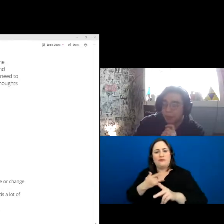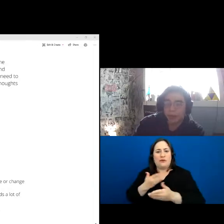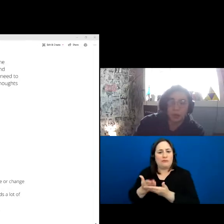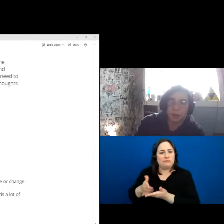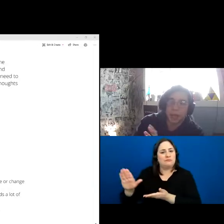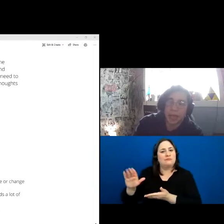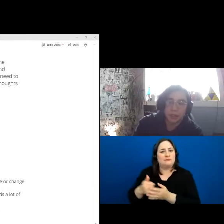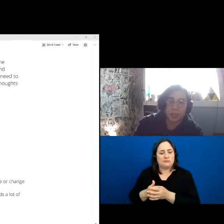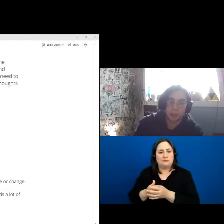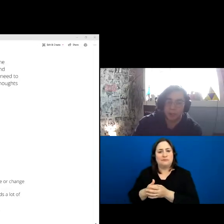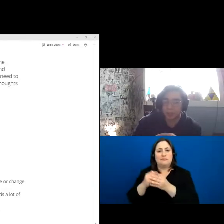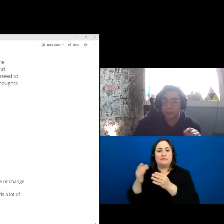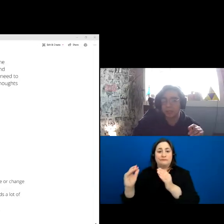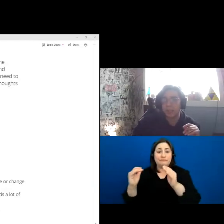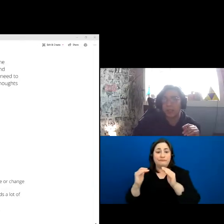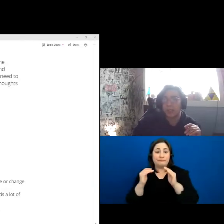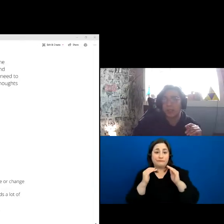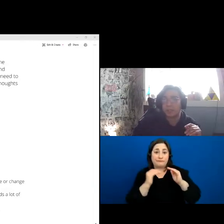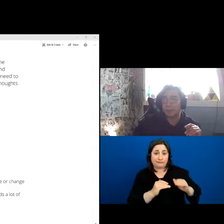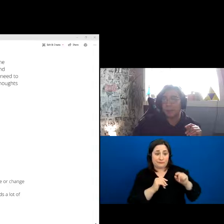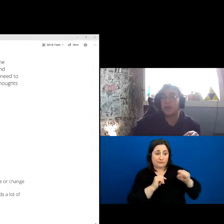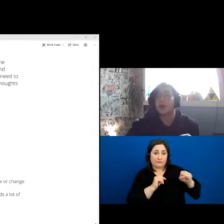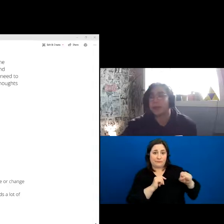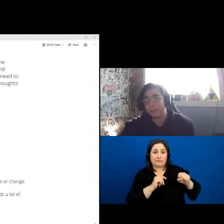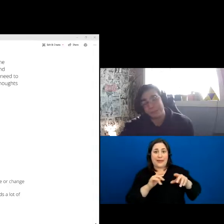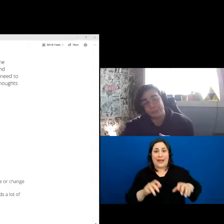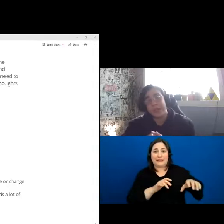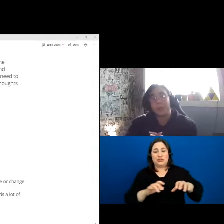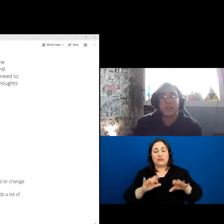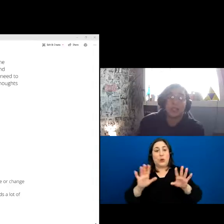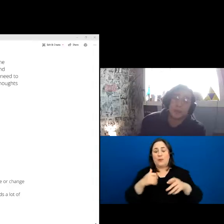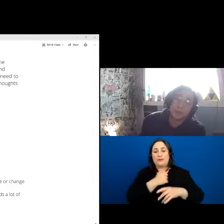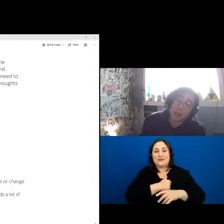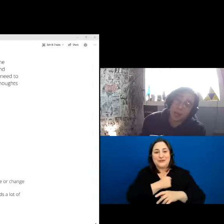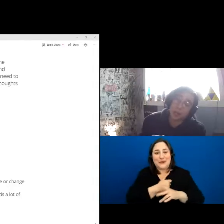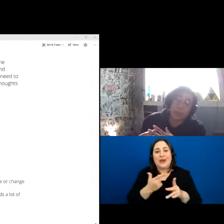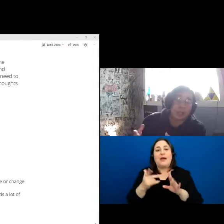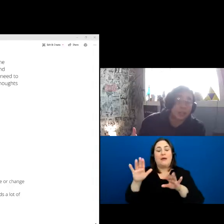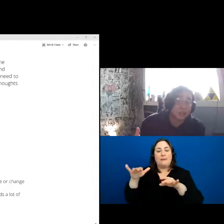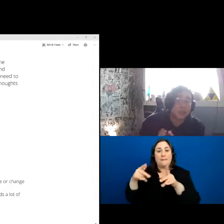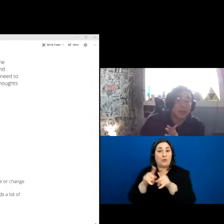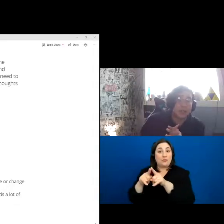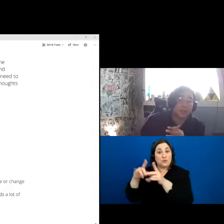You also have the action based perspective, oh sorry! The relationship perspective